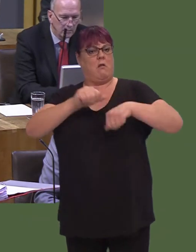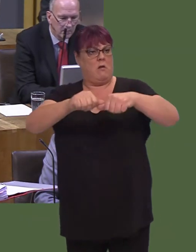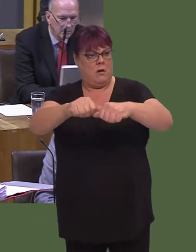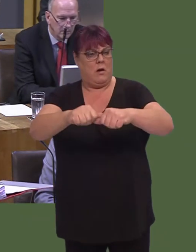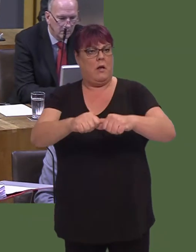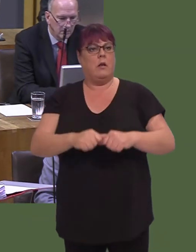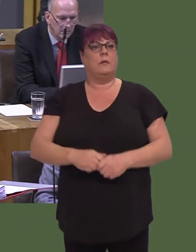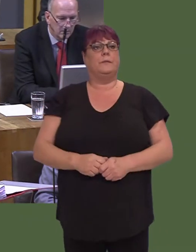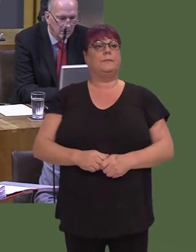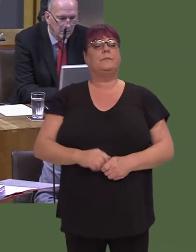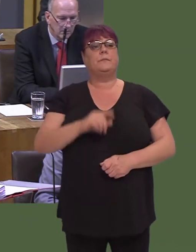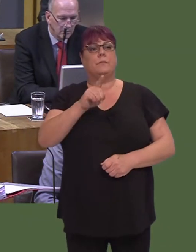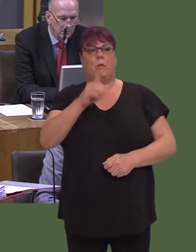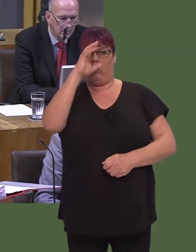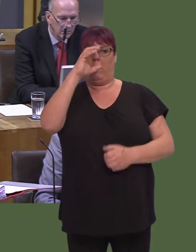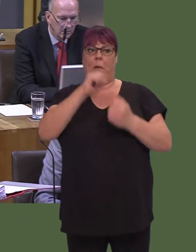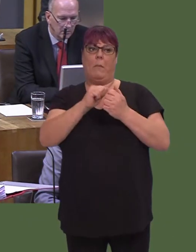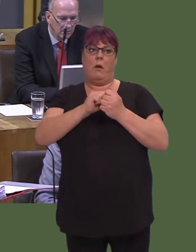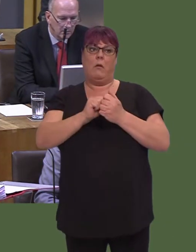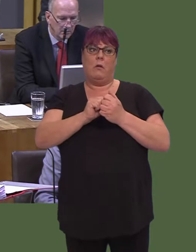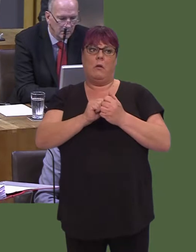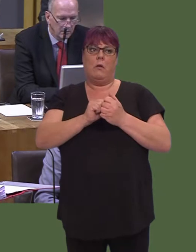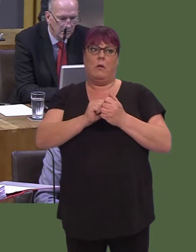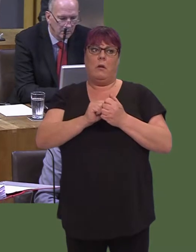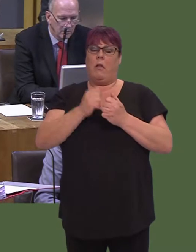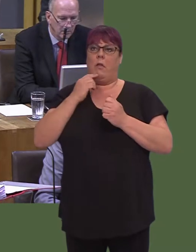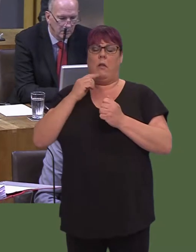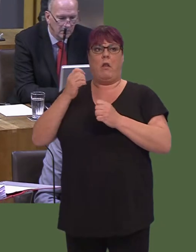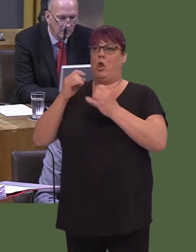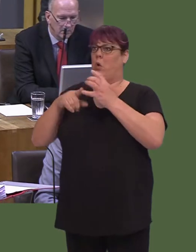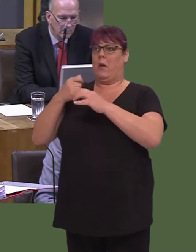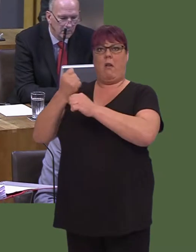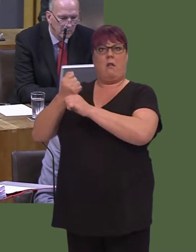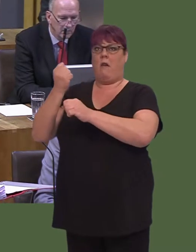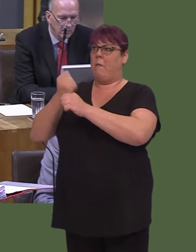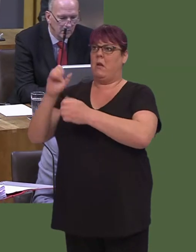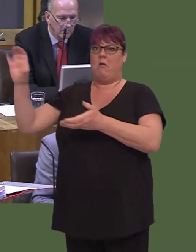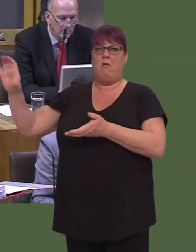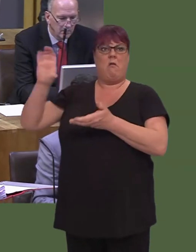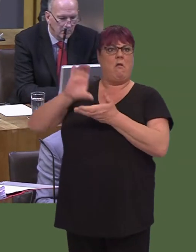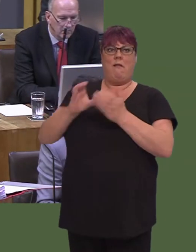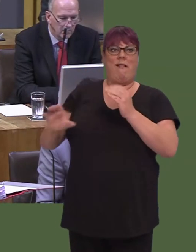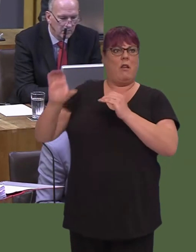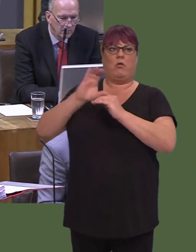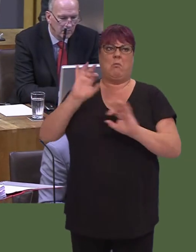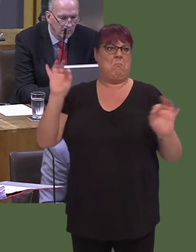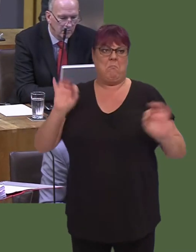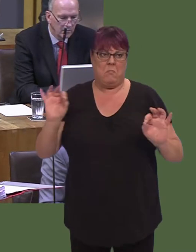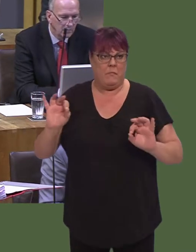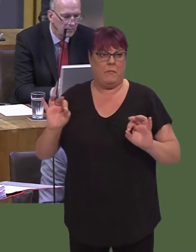And, bear in mind, we have done this despite having no additional funding to manage the impact of the UK Government's welfare reform agenda on free school meals.